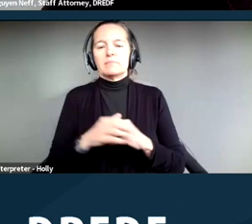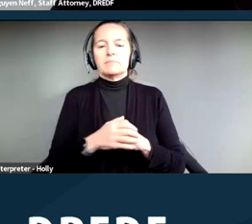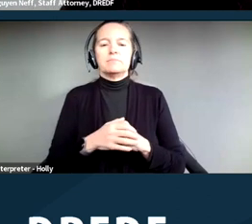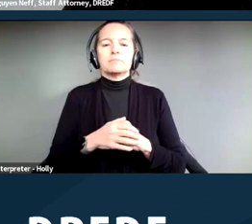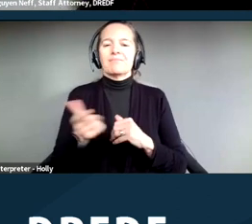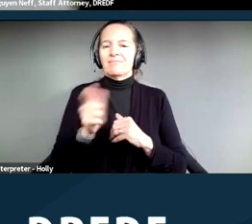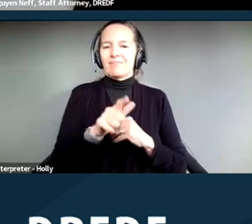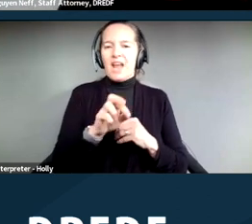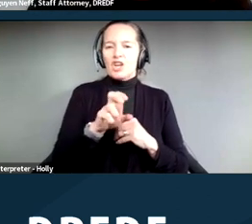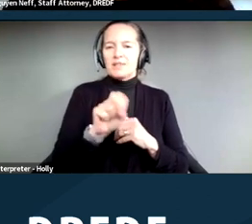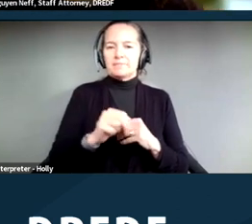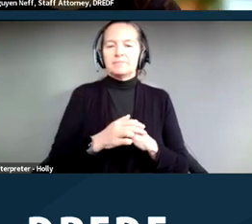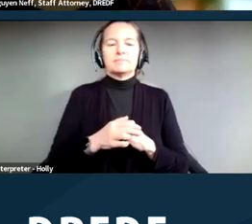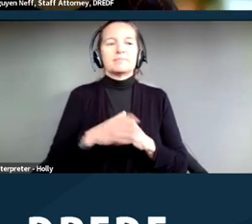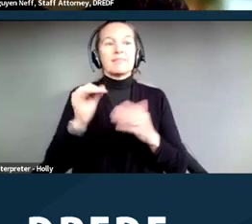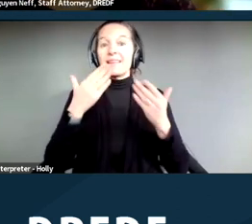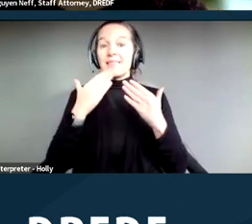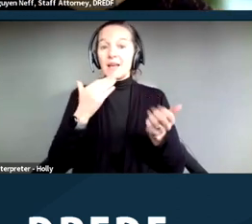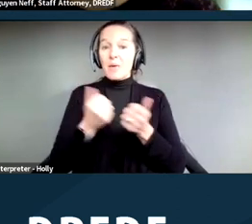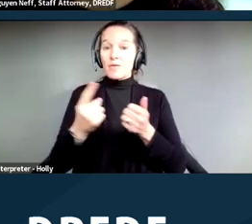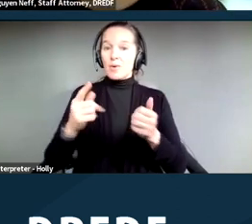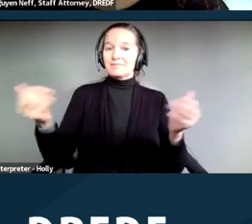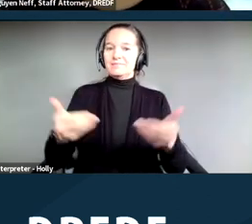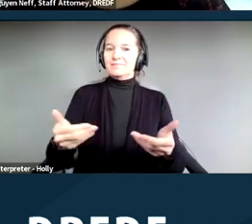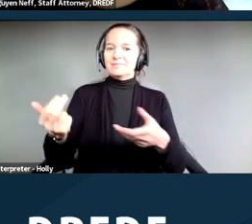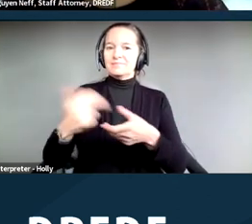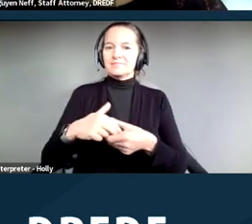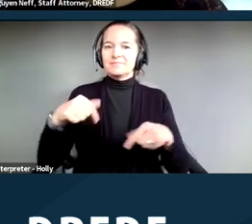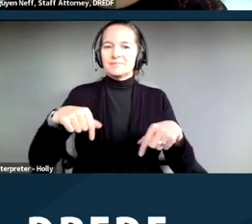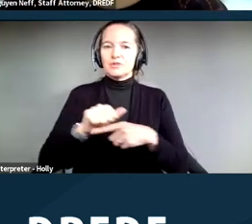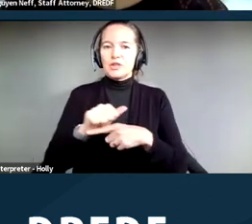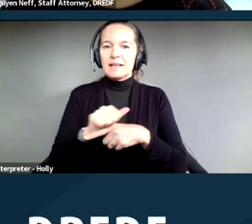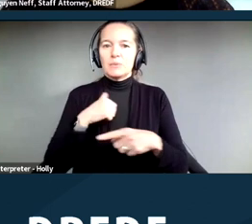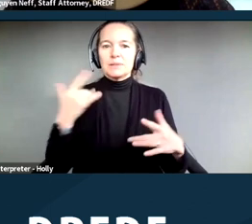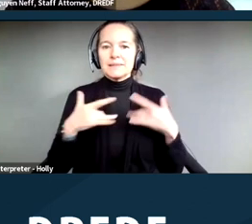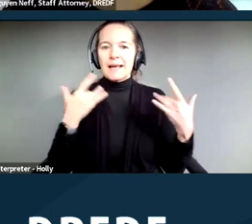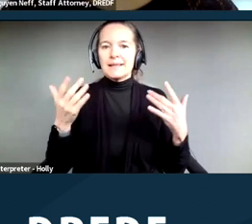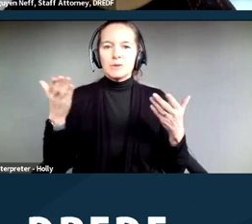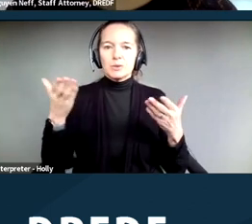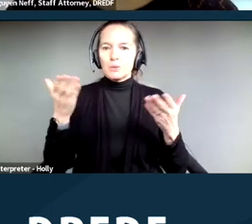much for joining our training. We are really excited to be presenting this. So to go over